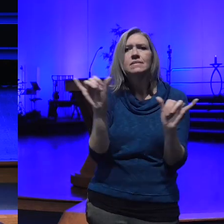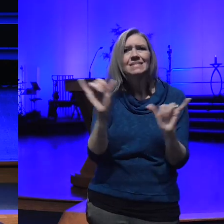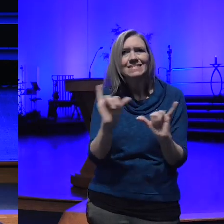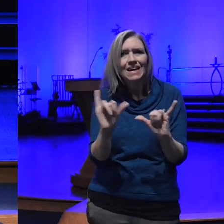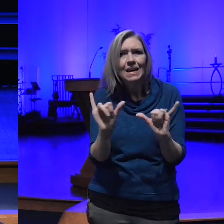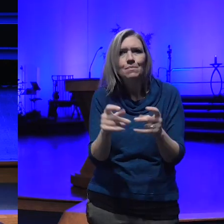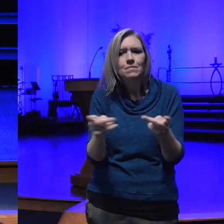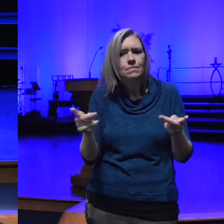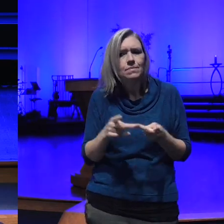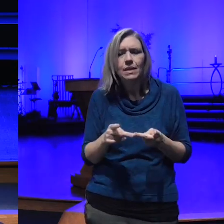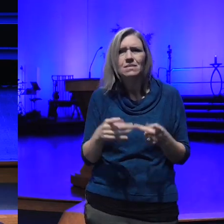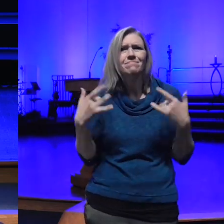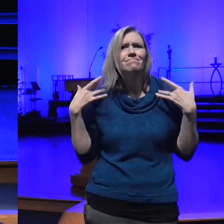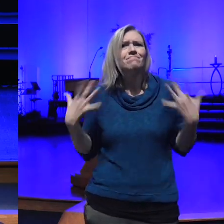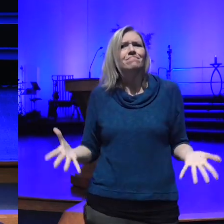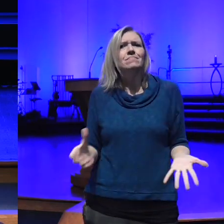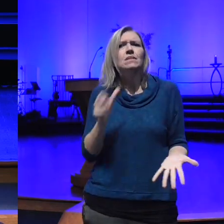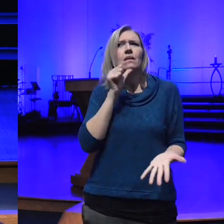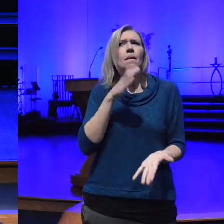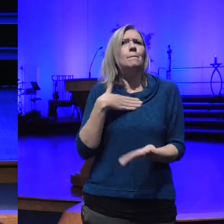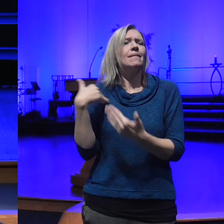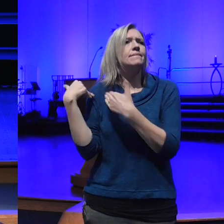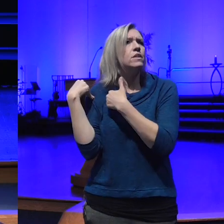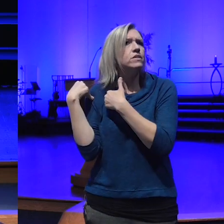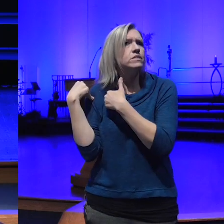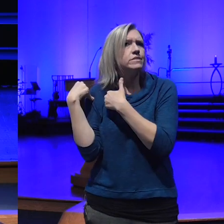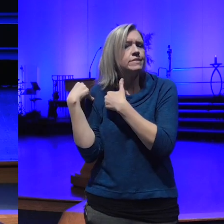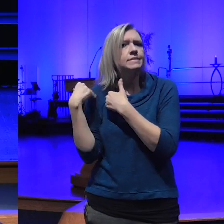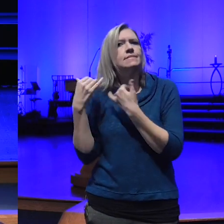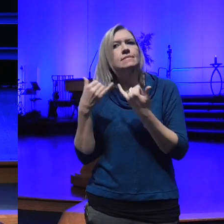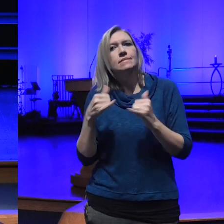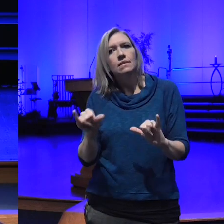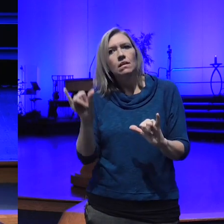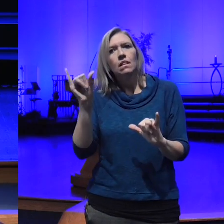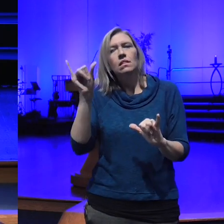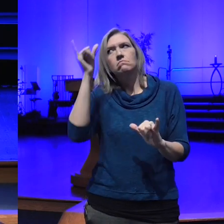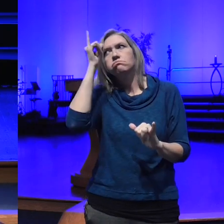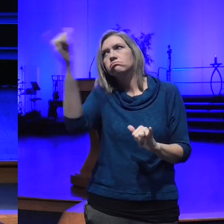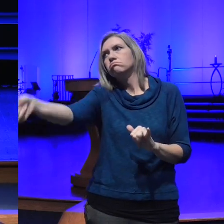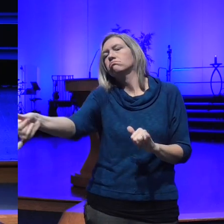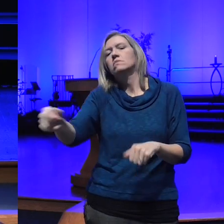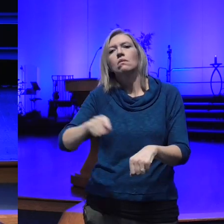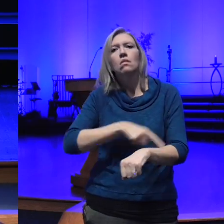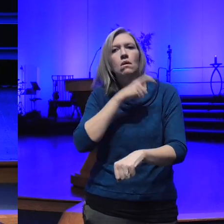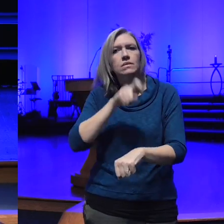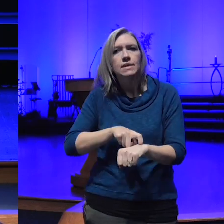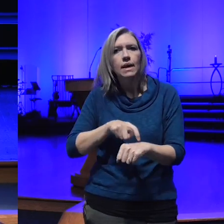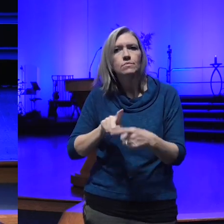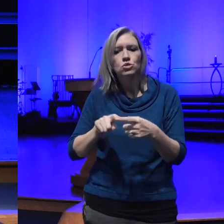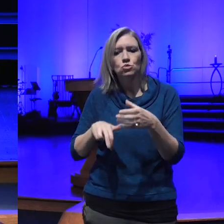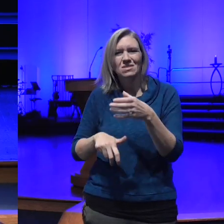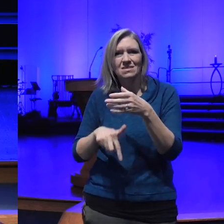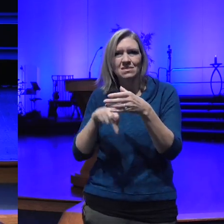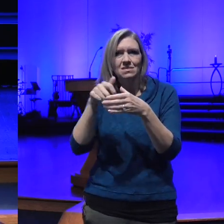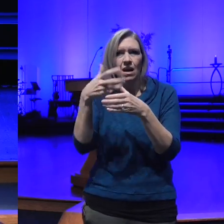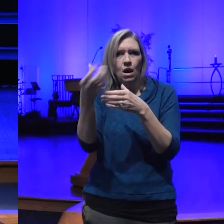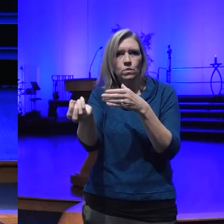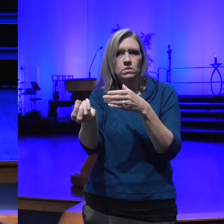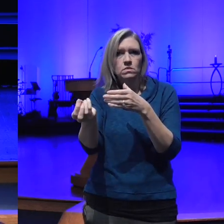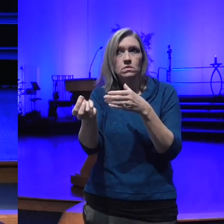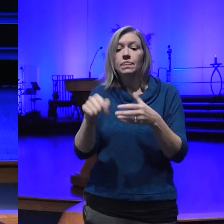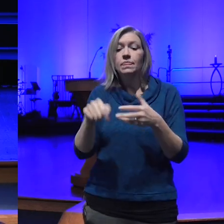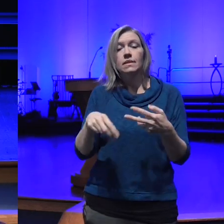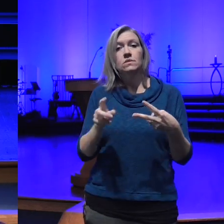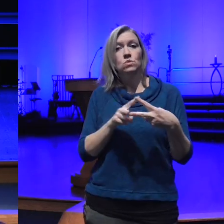fault it still takes a long time to get out these two chapters to me represent a lack of clarity